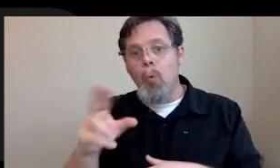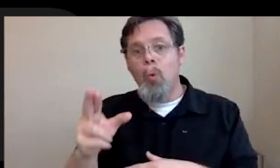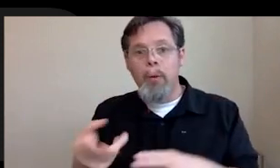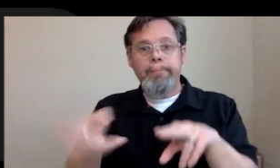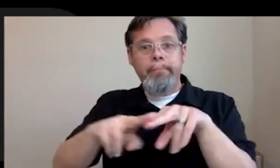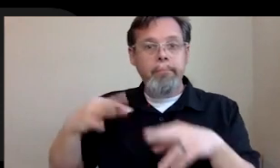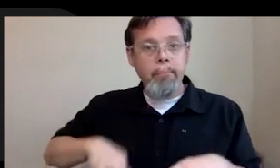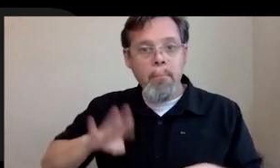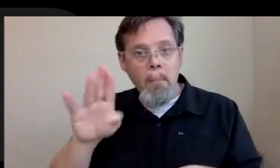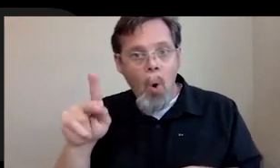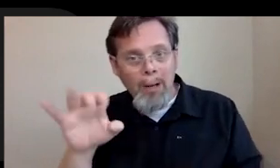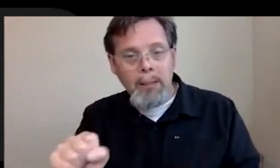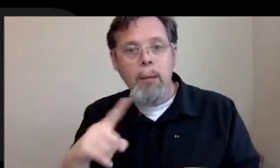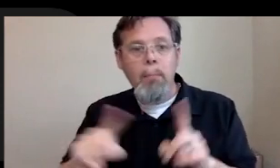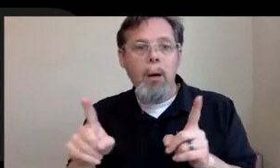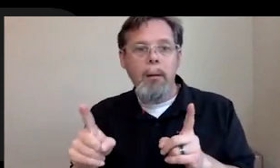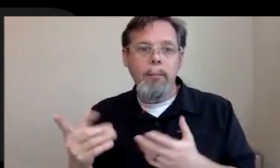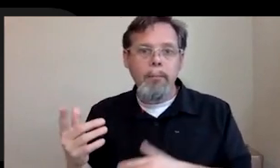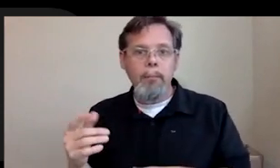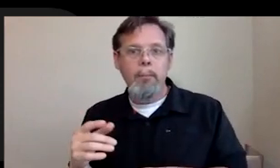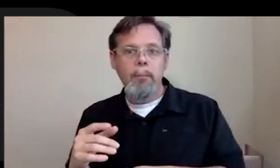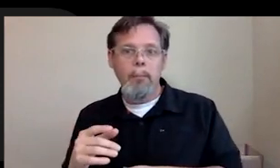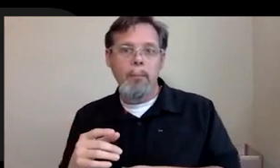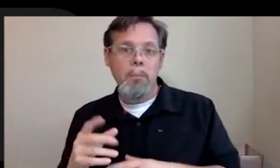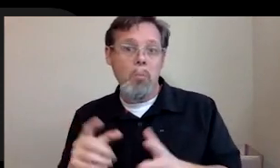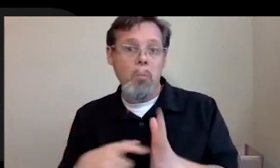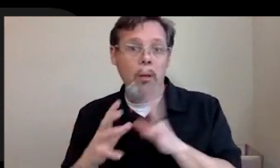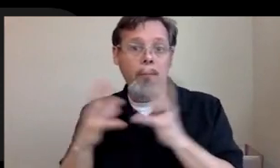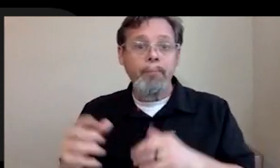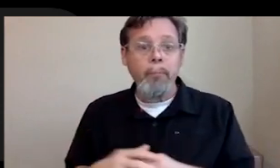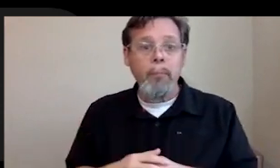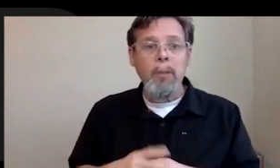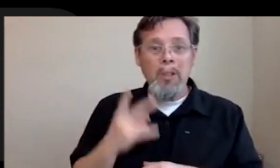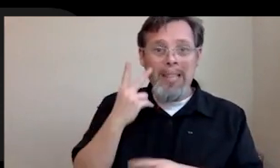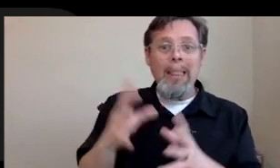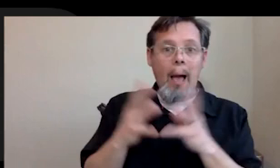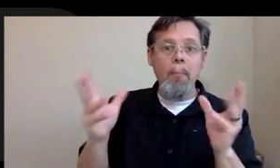getting closer to two than it is to one. I'll say you're going to see a lot more people at the 150